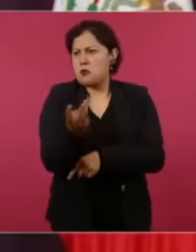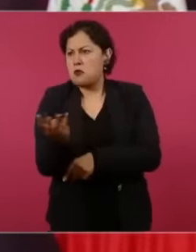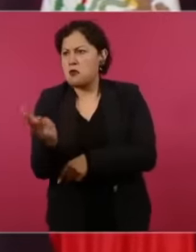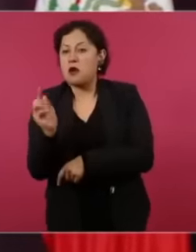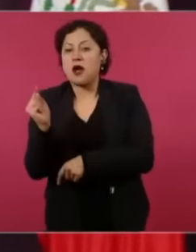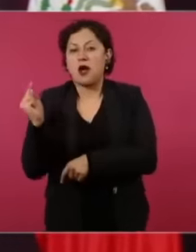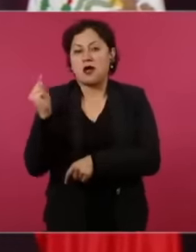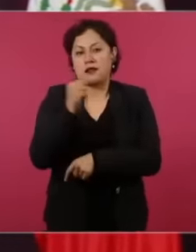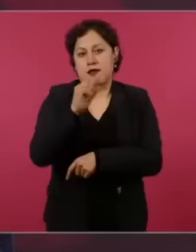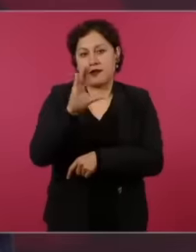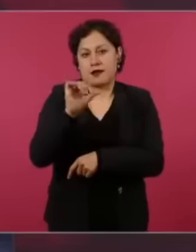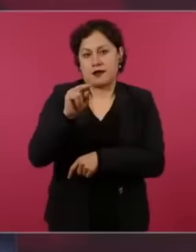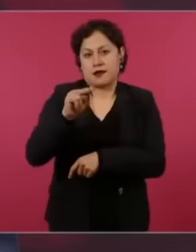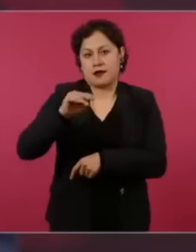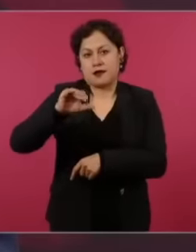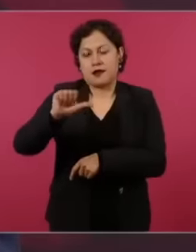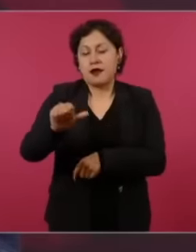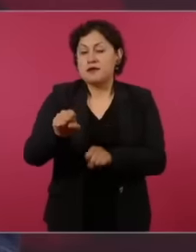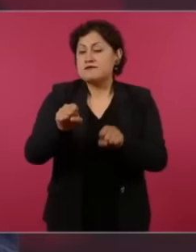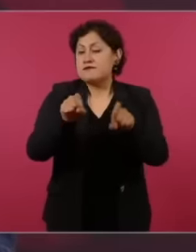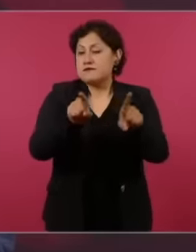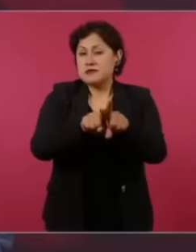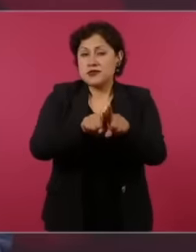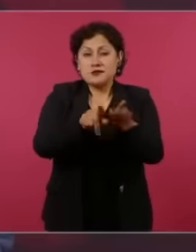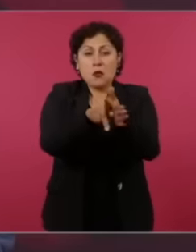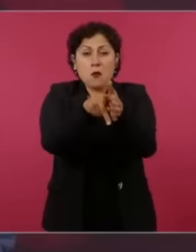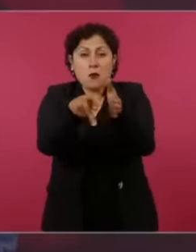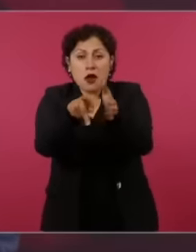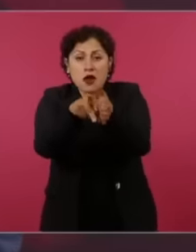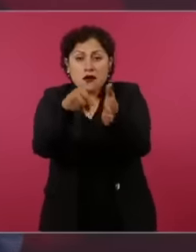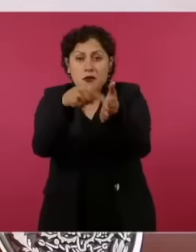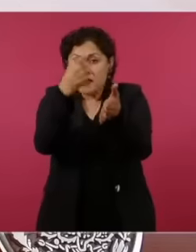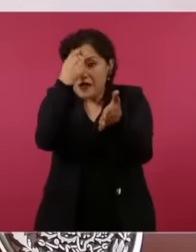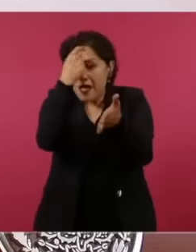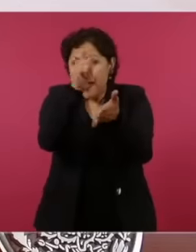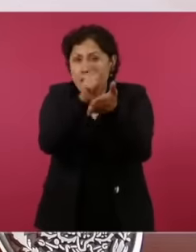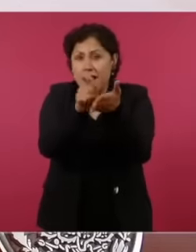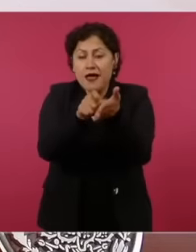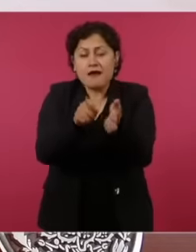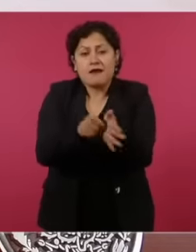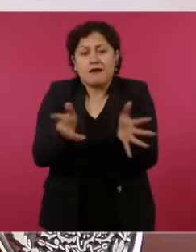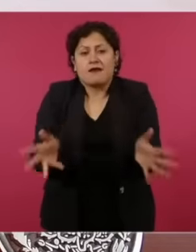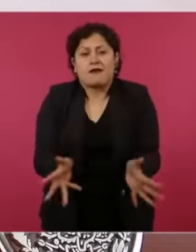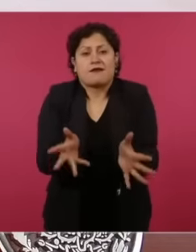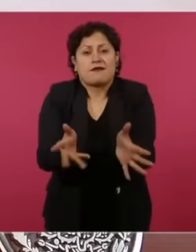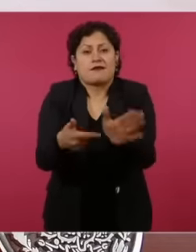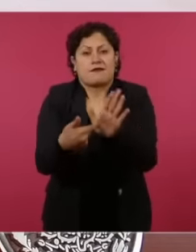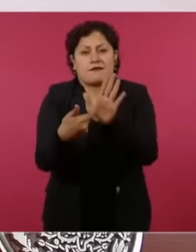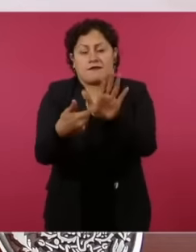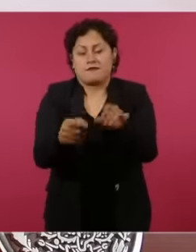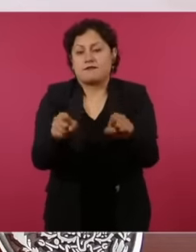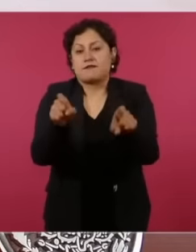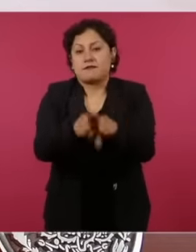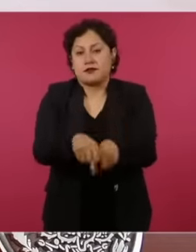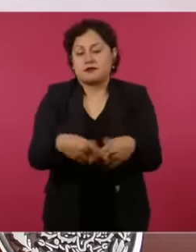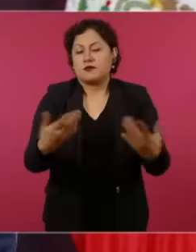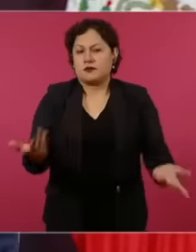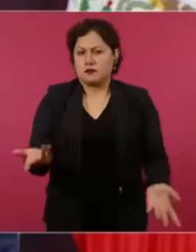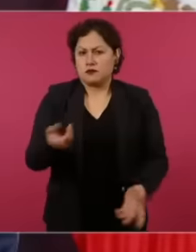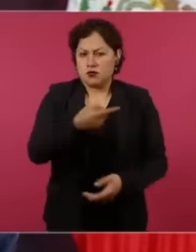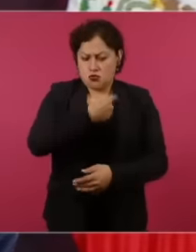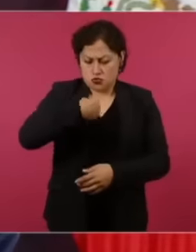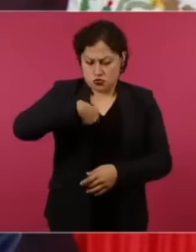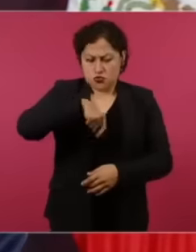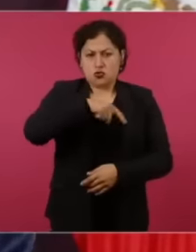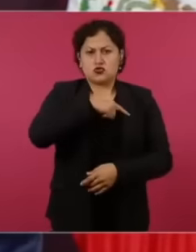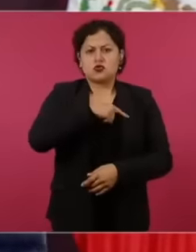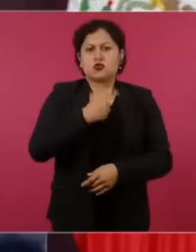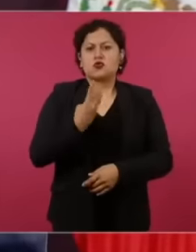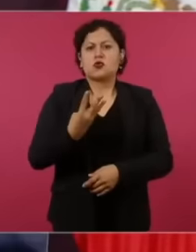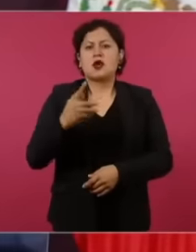the newspapers the newspapers We arrived, I have already said on other occasions,